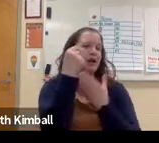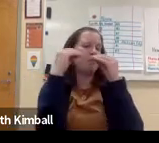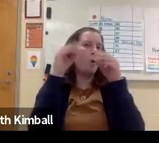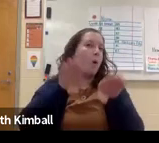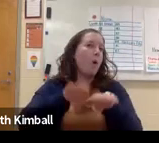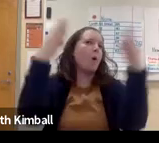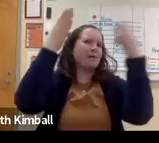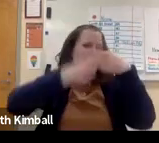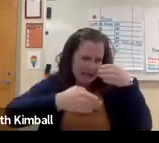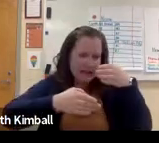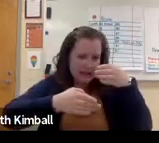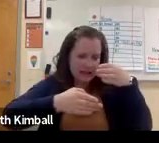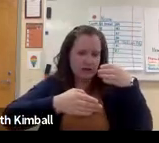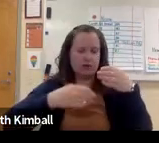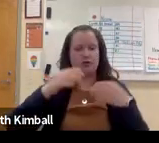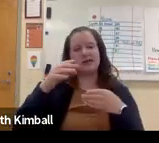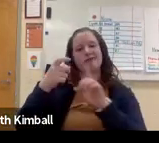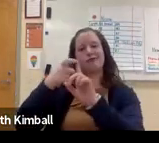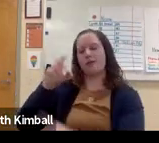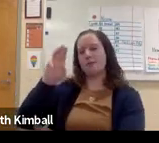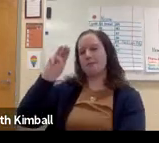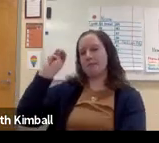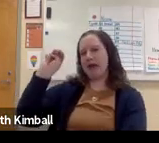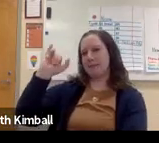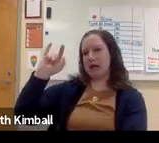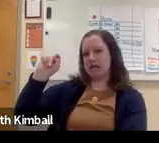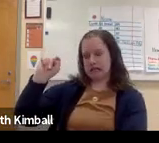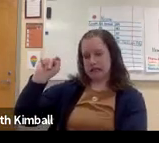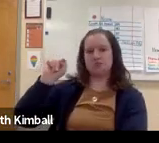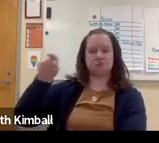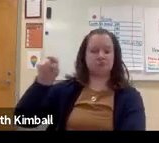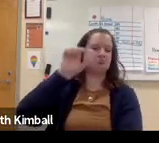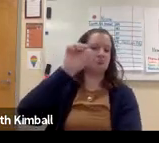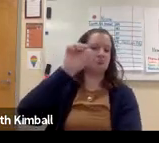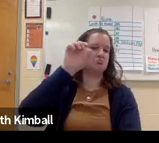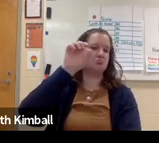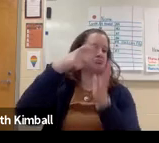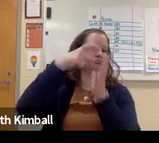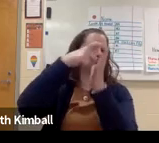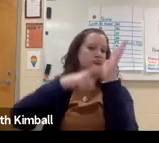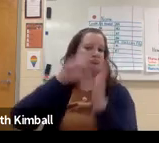The other program that I like to use is a little bit more open ended and it's from MIT.